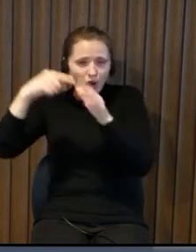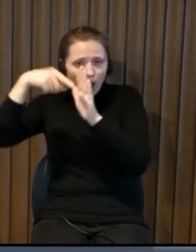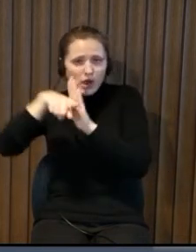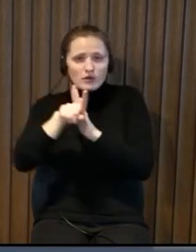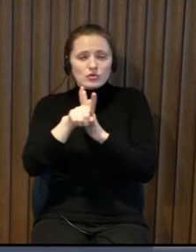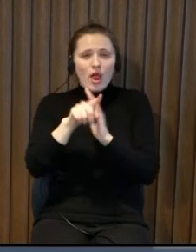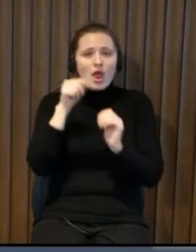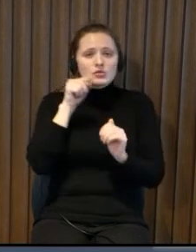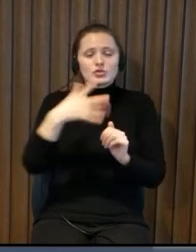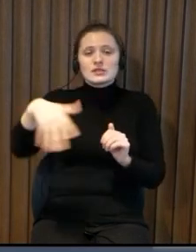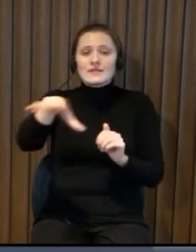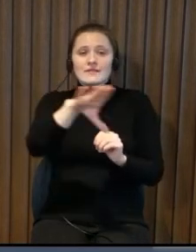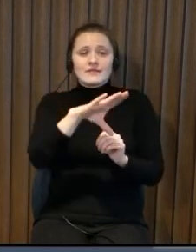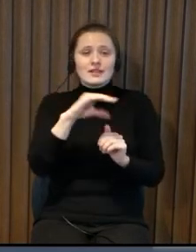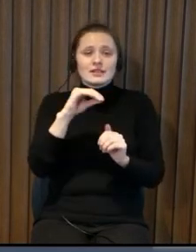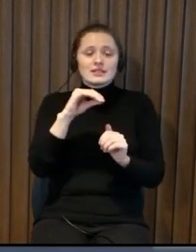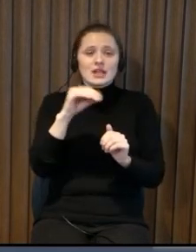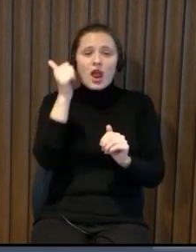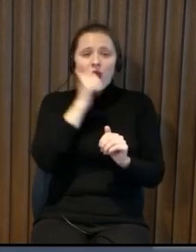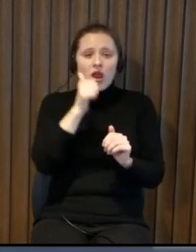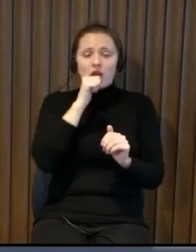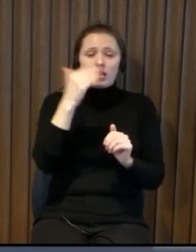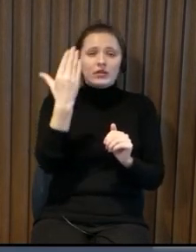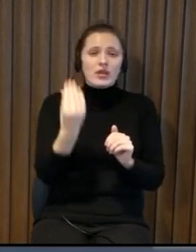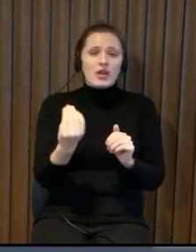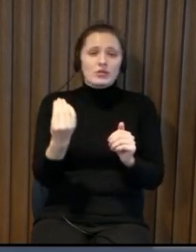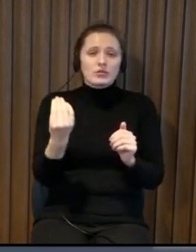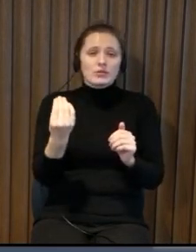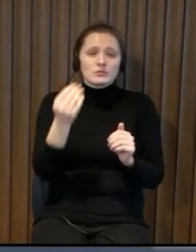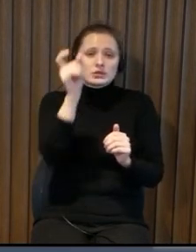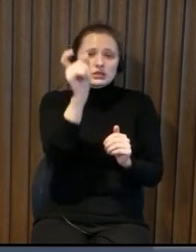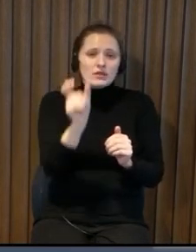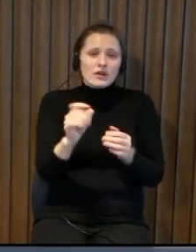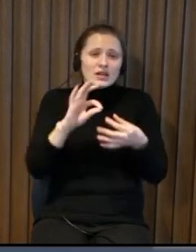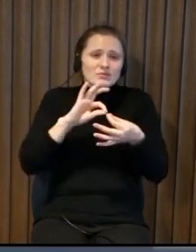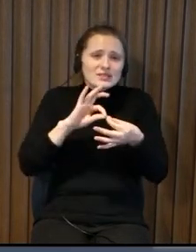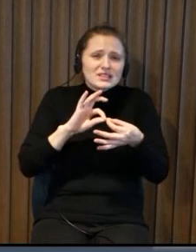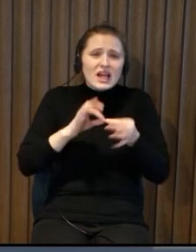20 minutes for one building then you go to school another half an hour to be able to get in and so